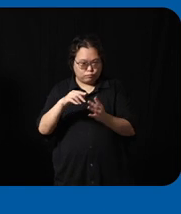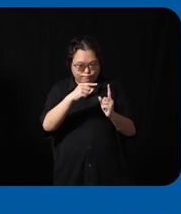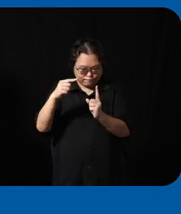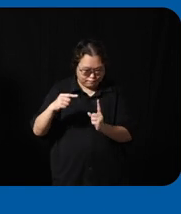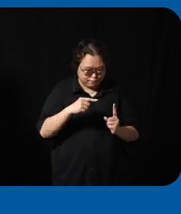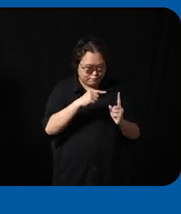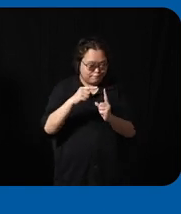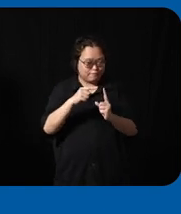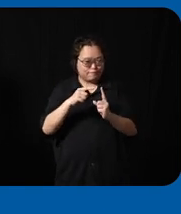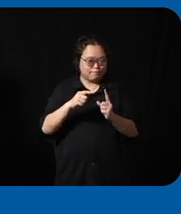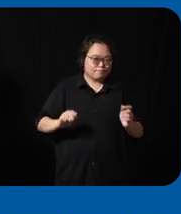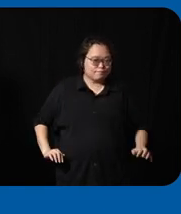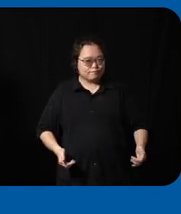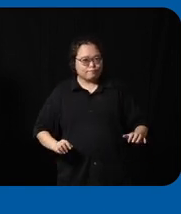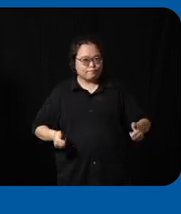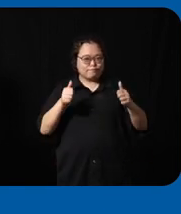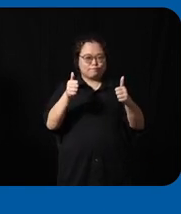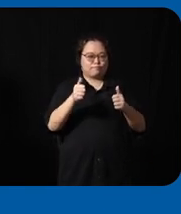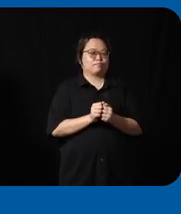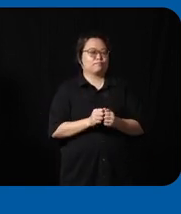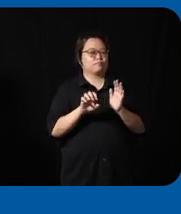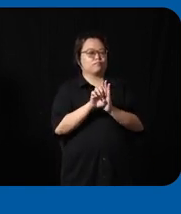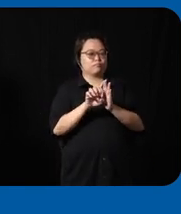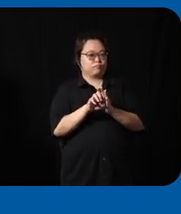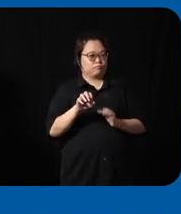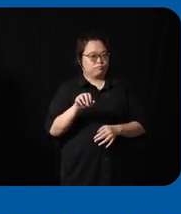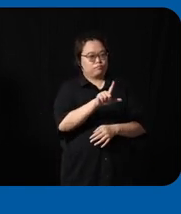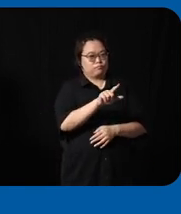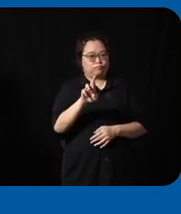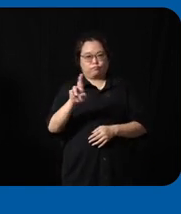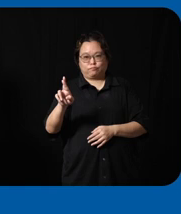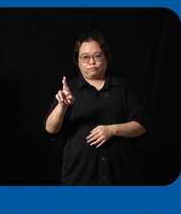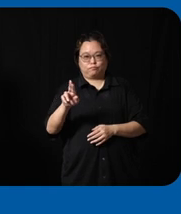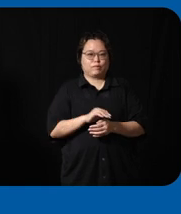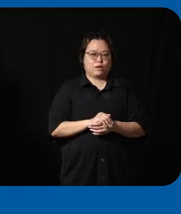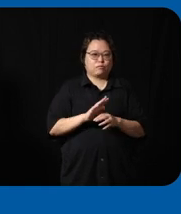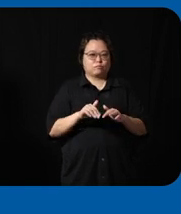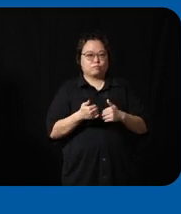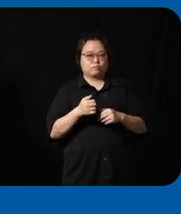example um throughout from the left to right you can see um how you annotate uh potential